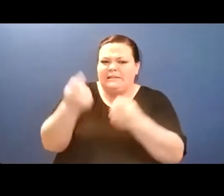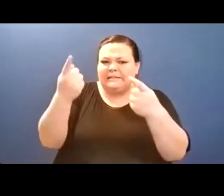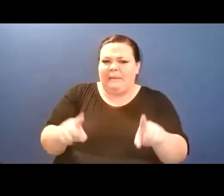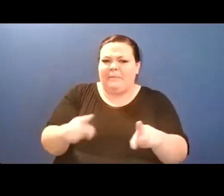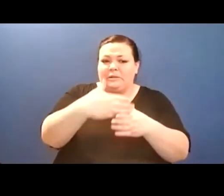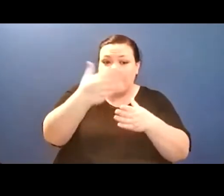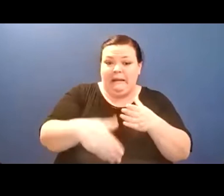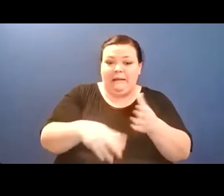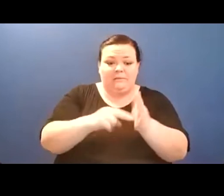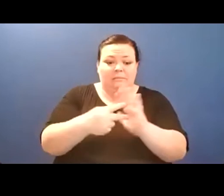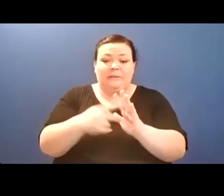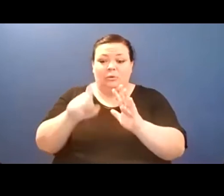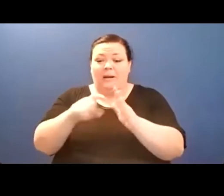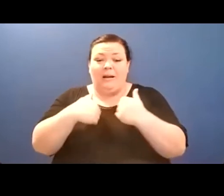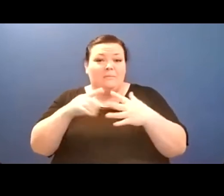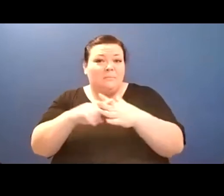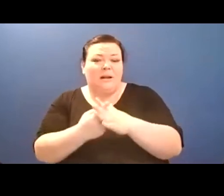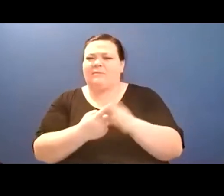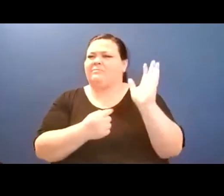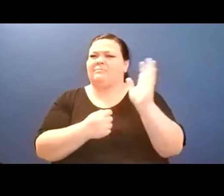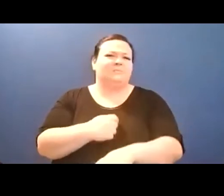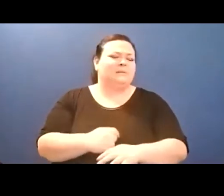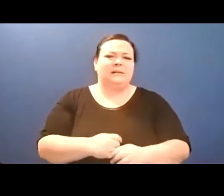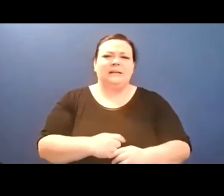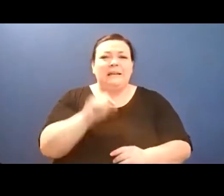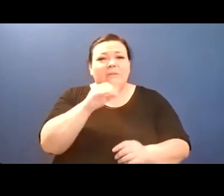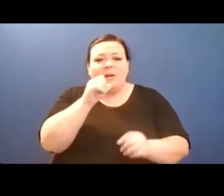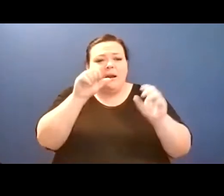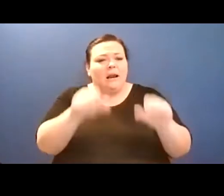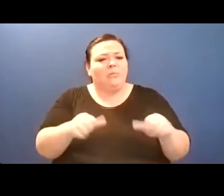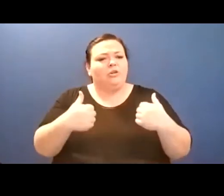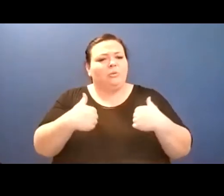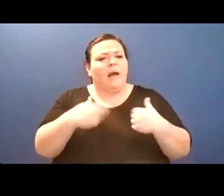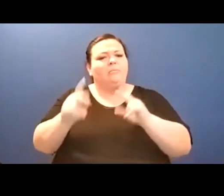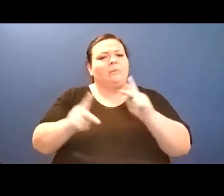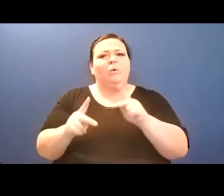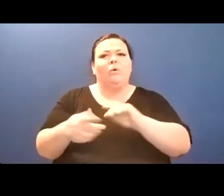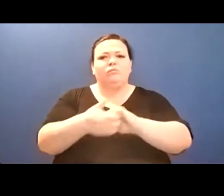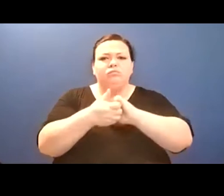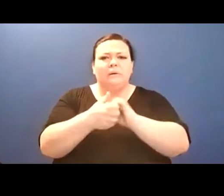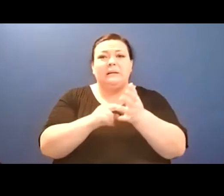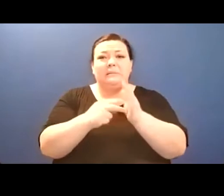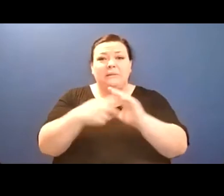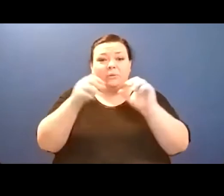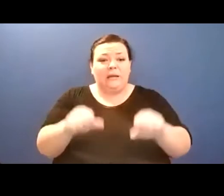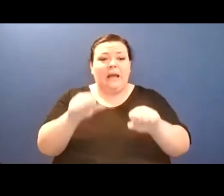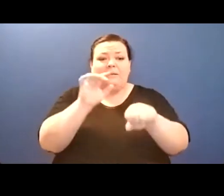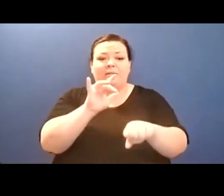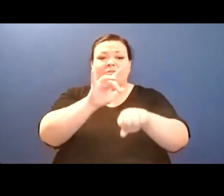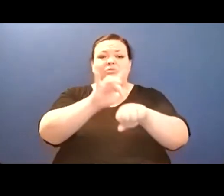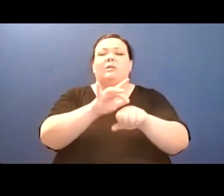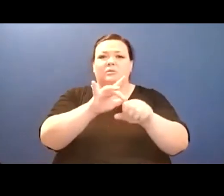Thank you, Gwen. I love when we have poems by other people, um, be part of this, um,